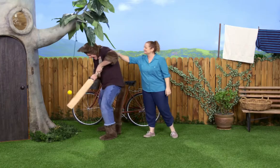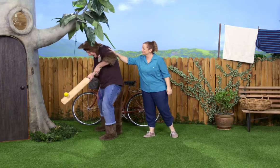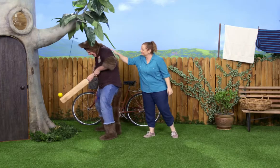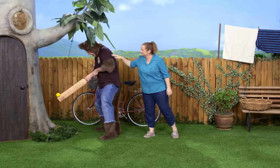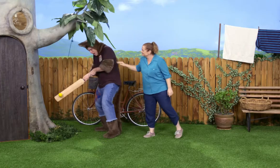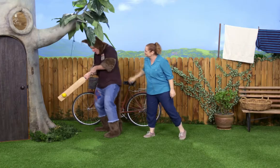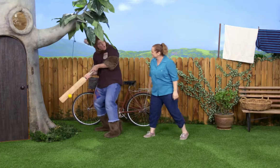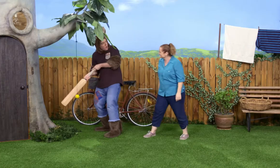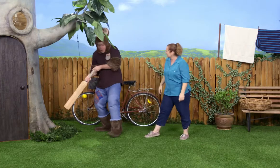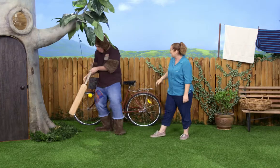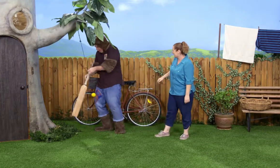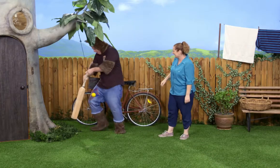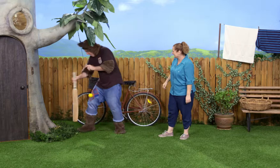Possum. Huh? Ooh!